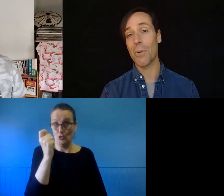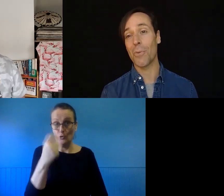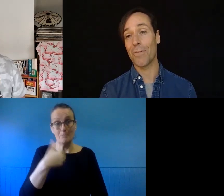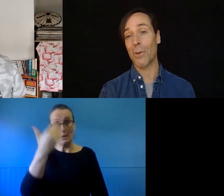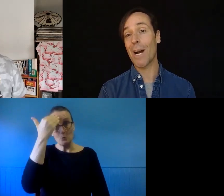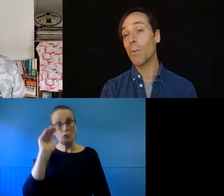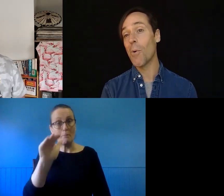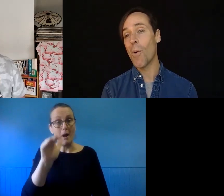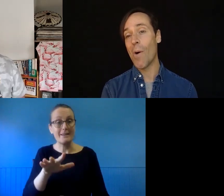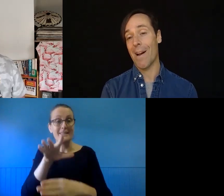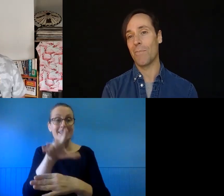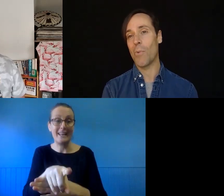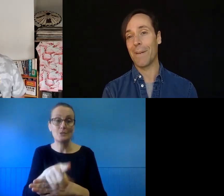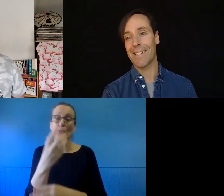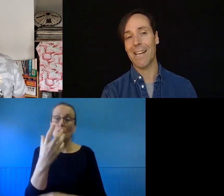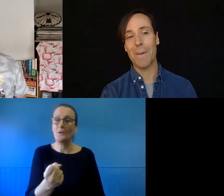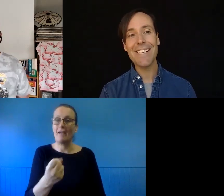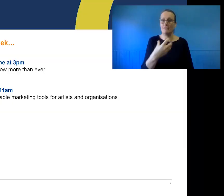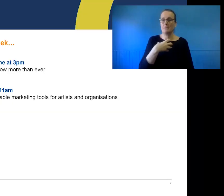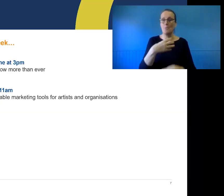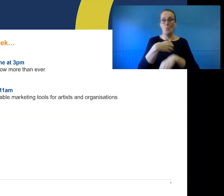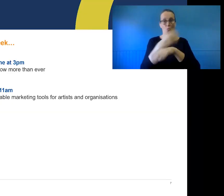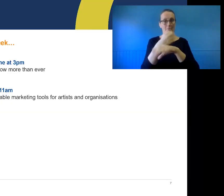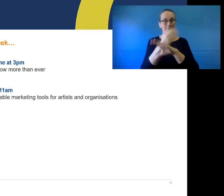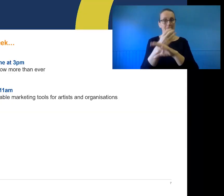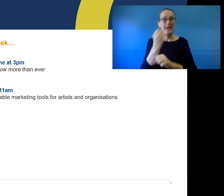week we have got a couple more webinars coming. On Wednesday, we